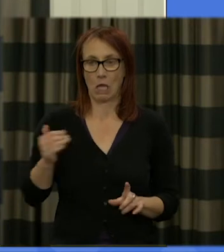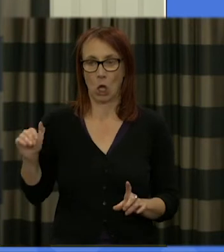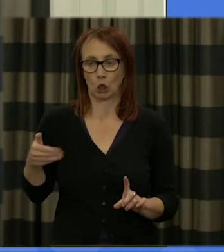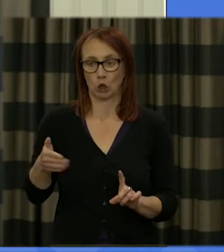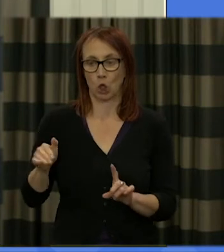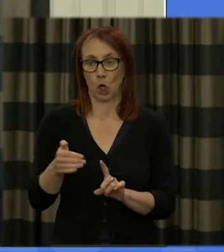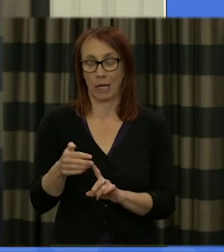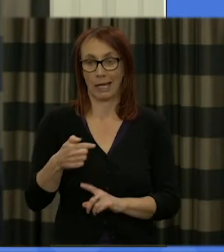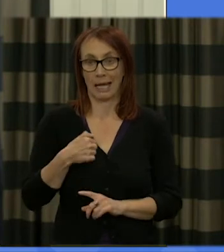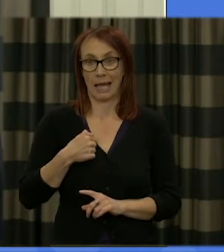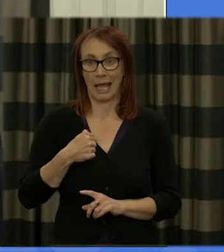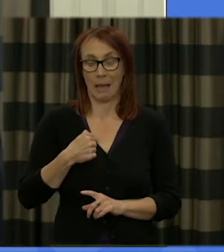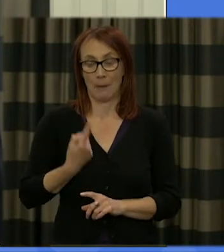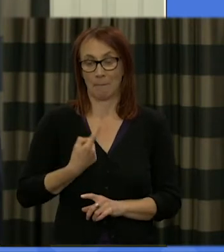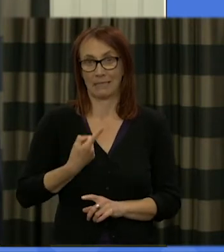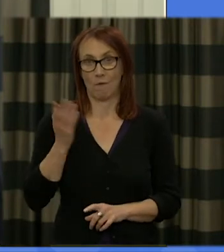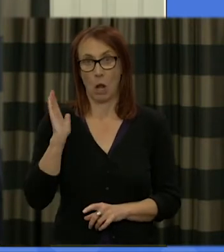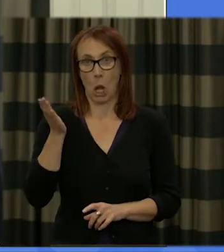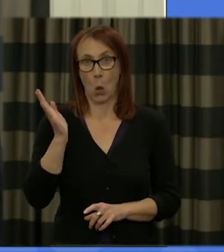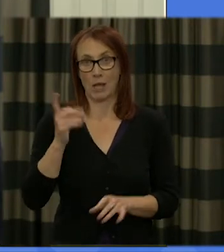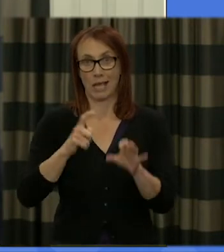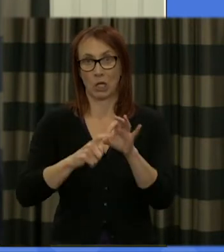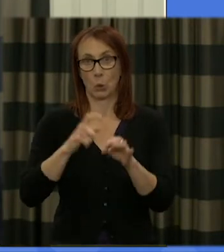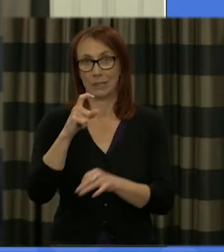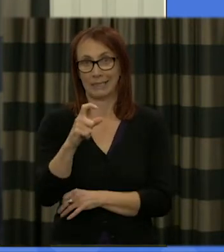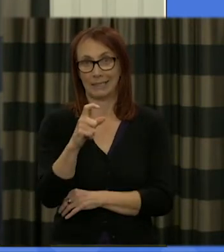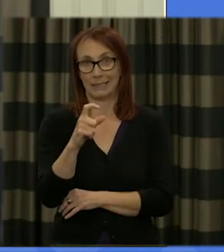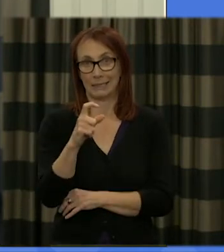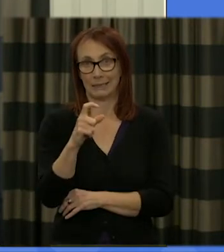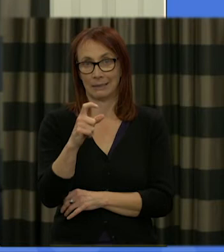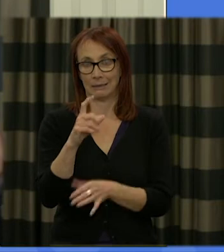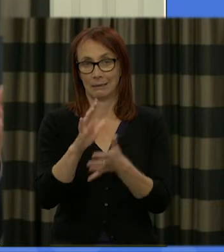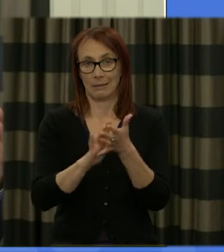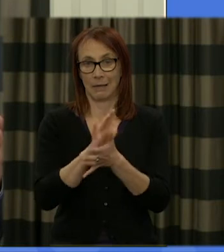professional lawyer I am what's called a QC so I spent a part of my professional